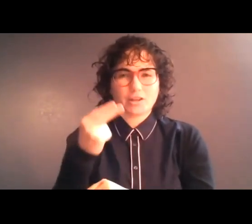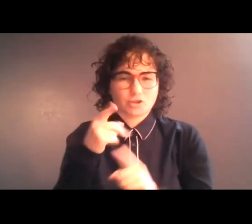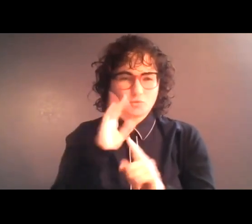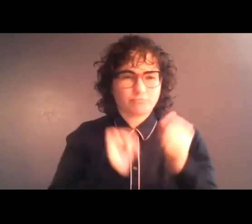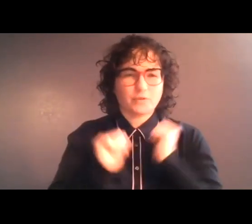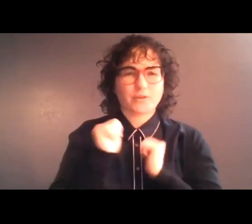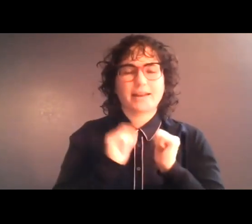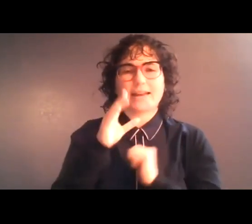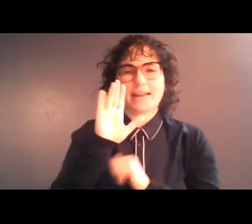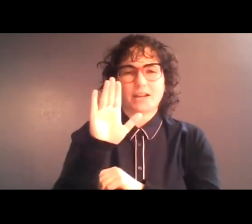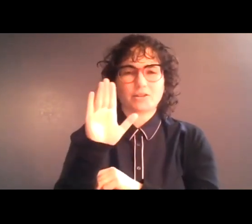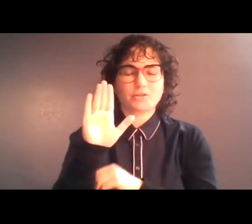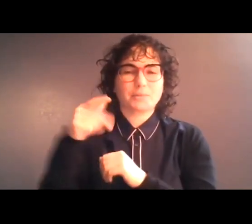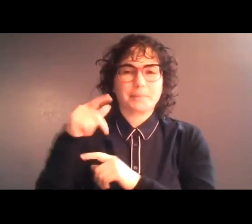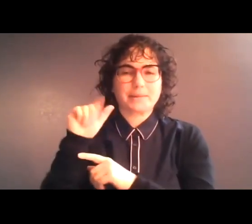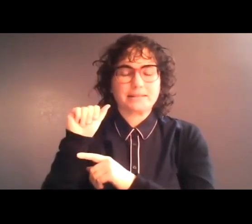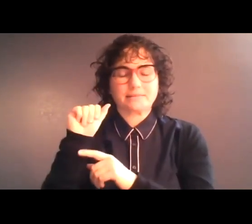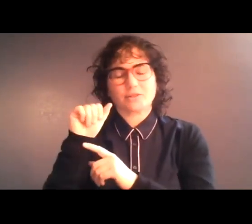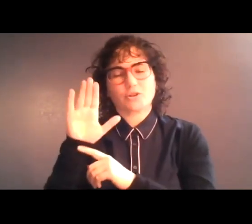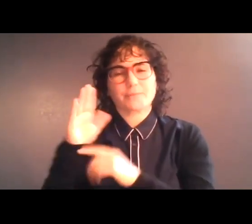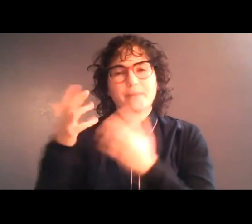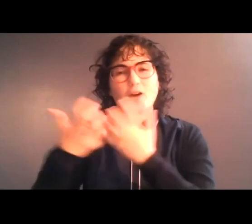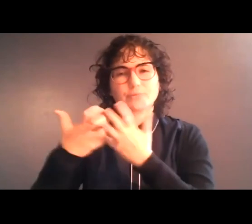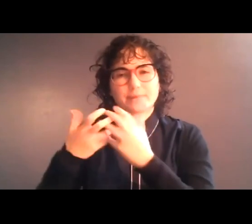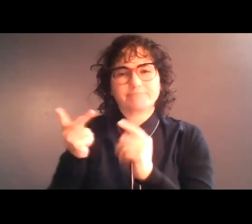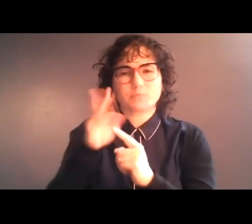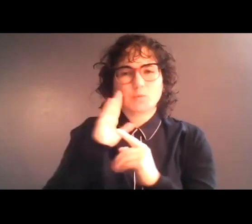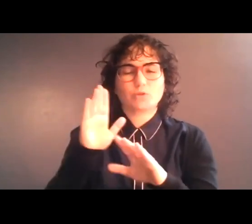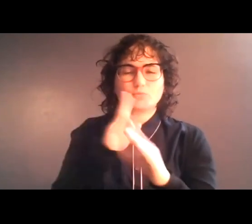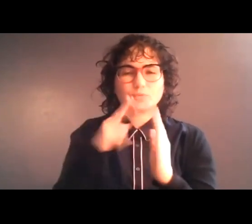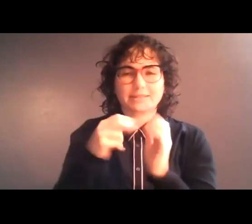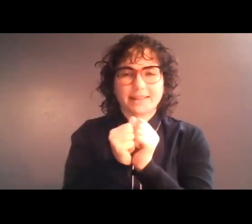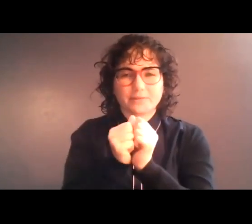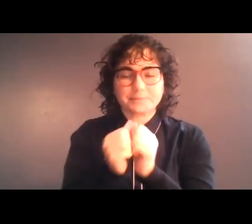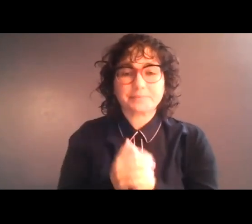care duties will be read by the narrator. Now, into the scene. Lights come up on Anya's